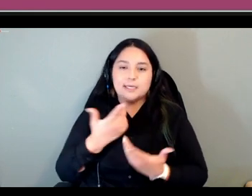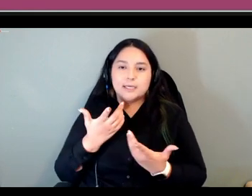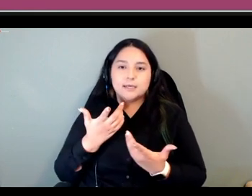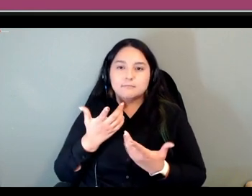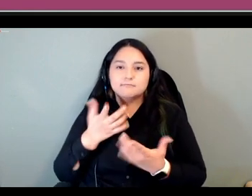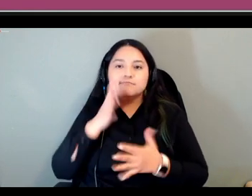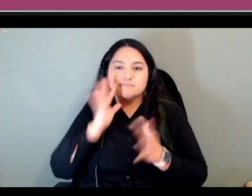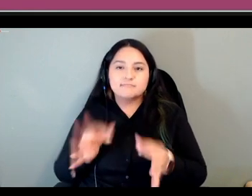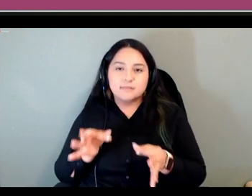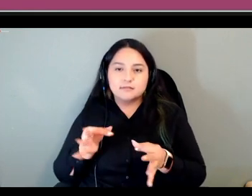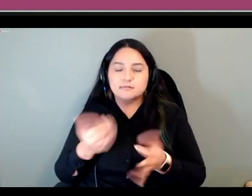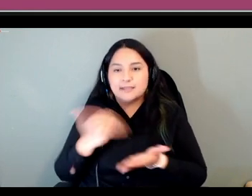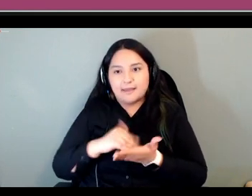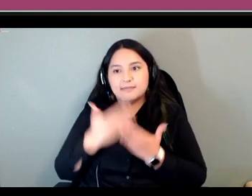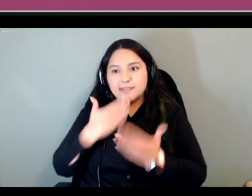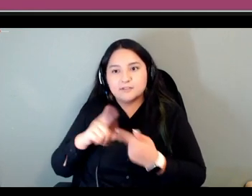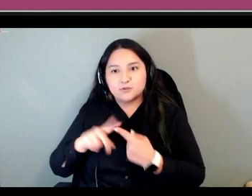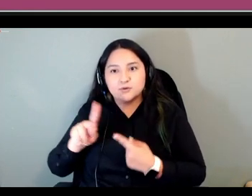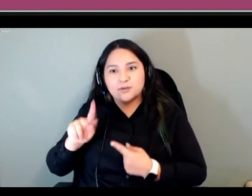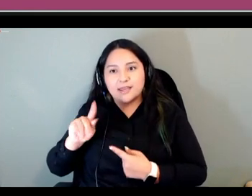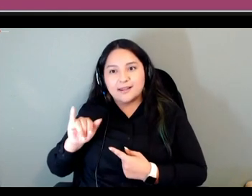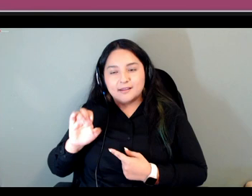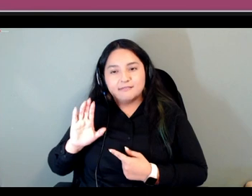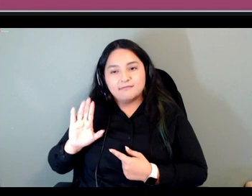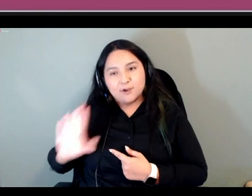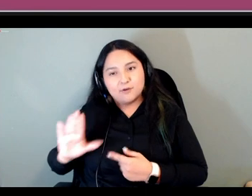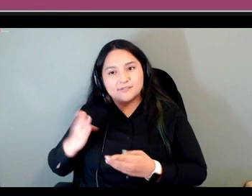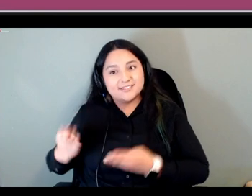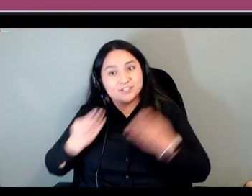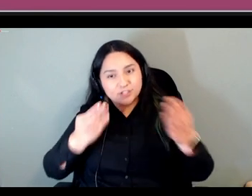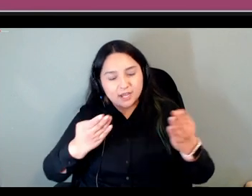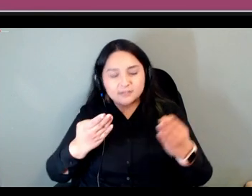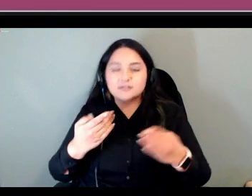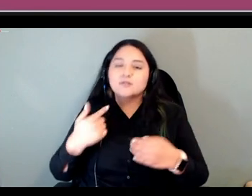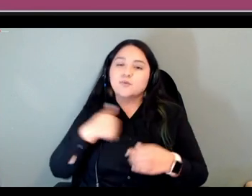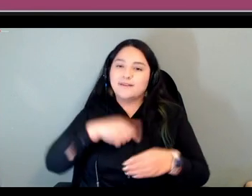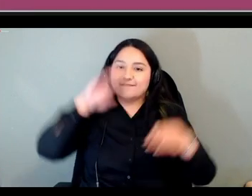thanks to kaylee's suggestion making some more so we focused on verbs and then we did